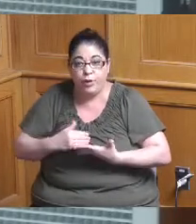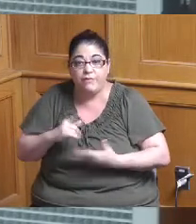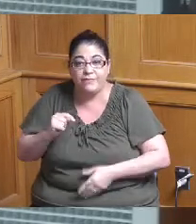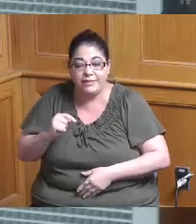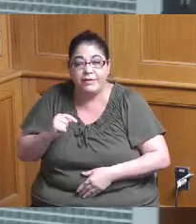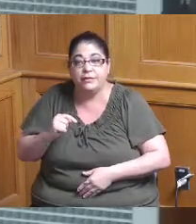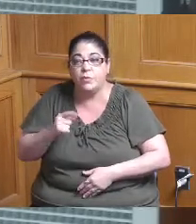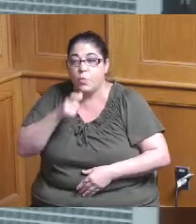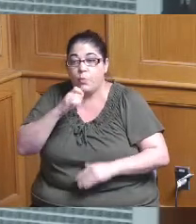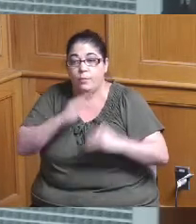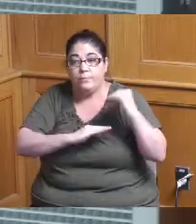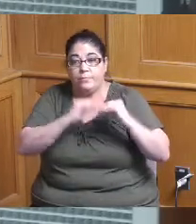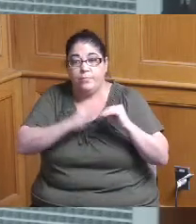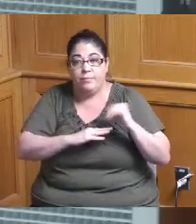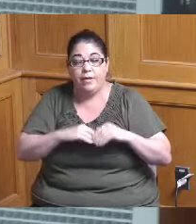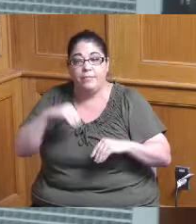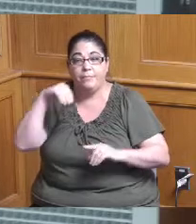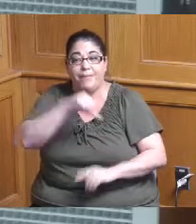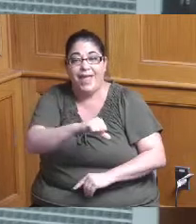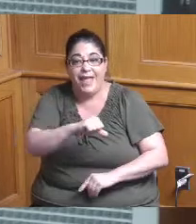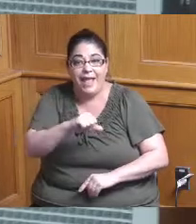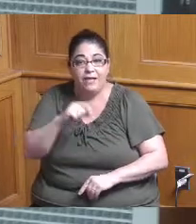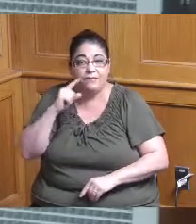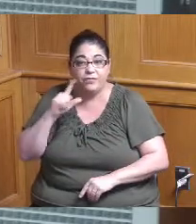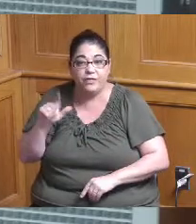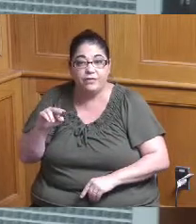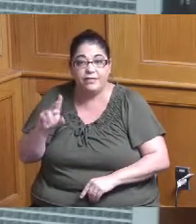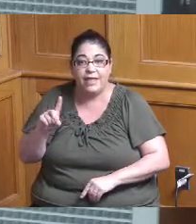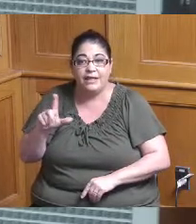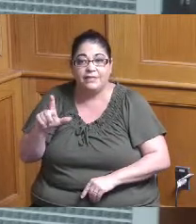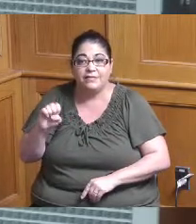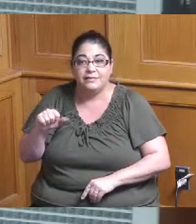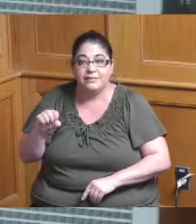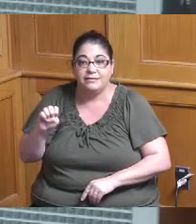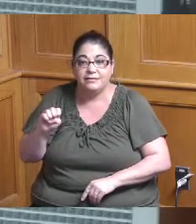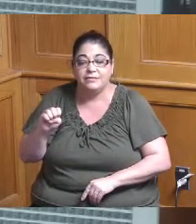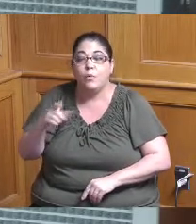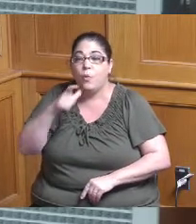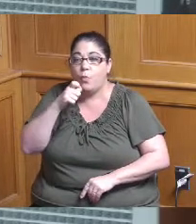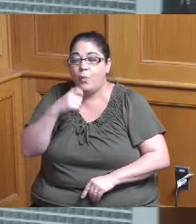this is paying rent on that land lease which is going to the owners of the land trust so it's so